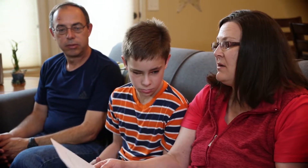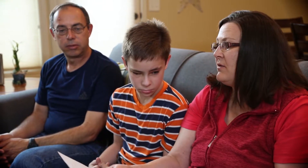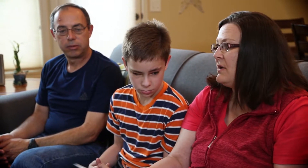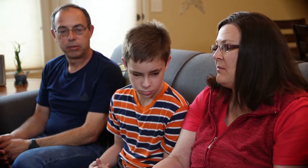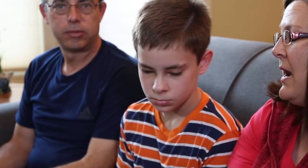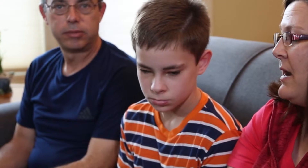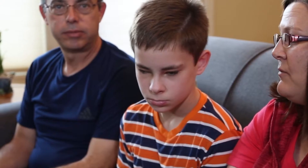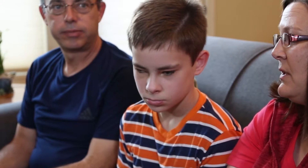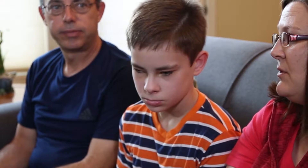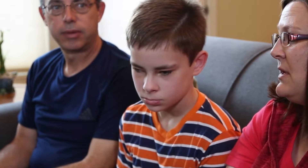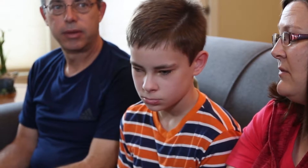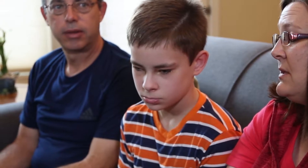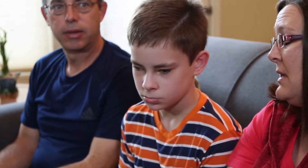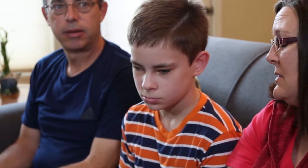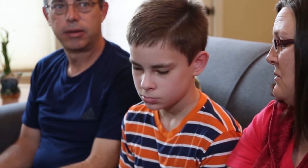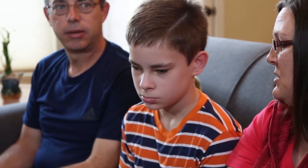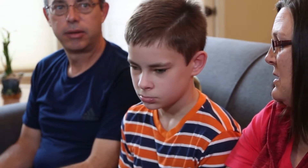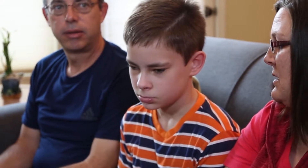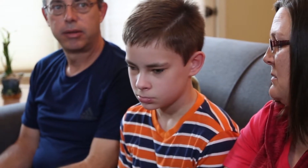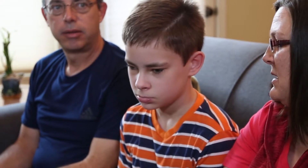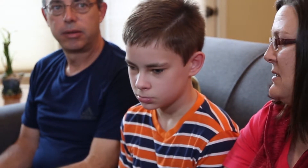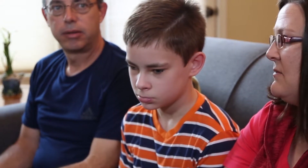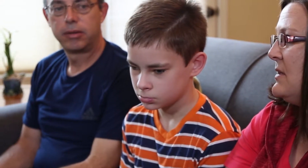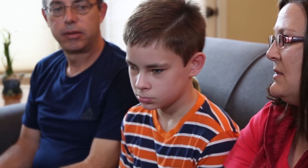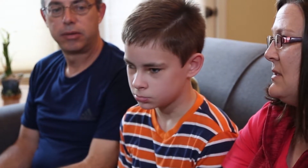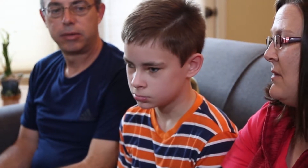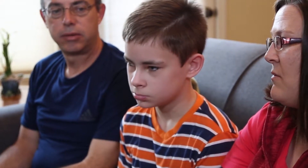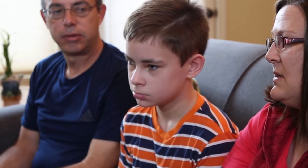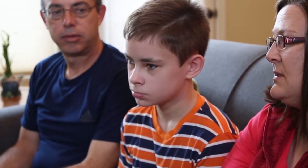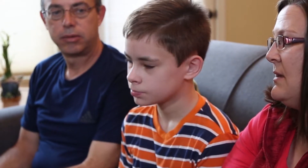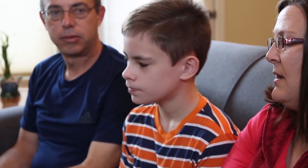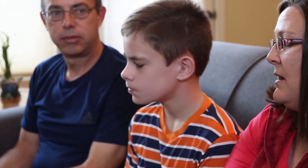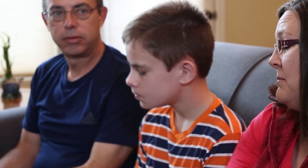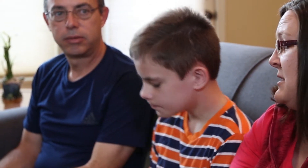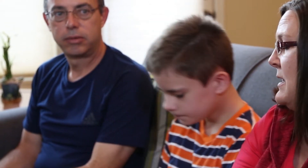for him. I really believe, and so does his therapist, that it's because of his increased sign language abilities.